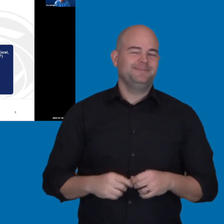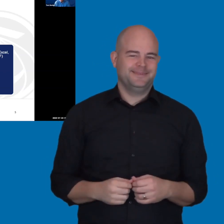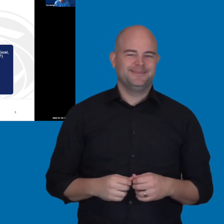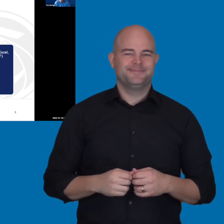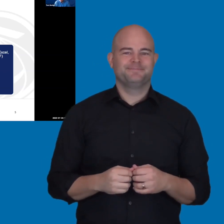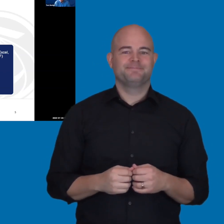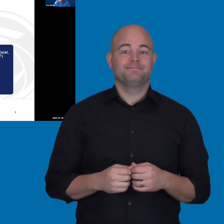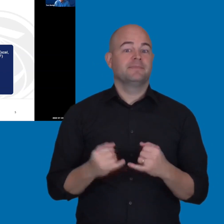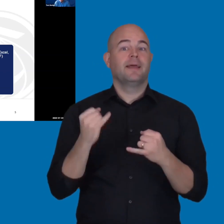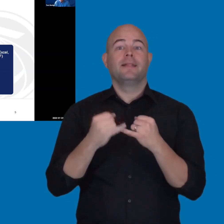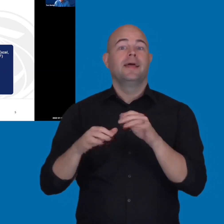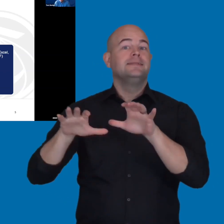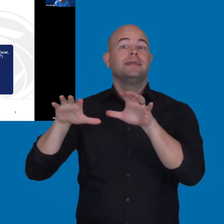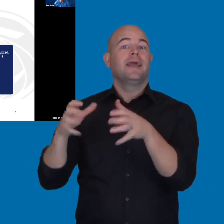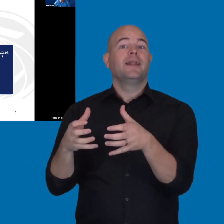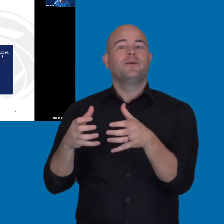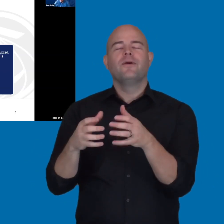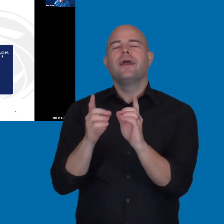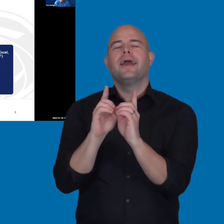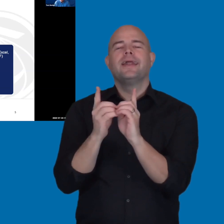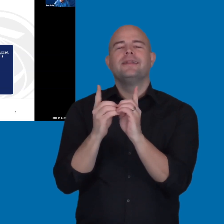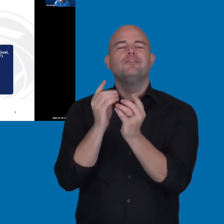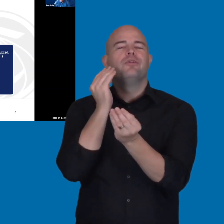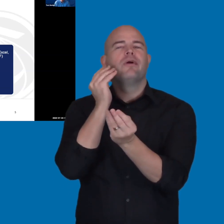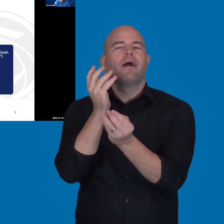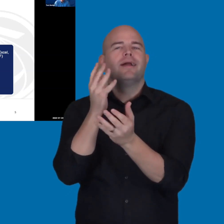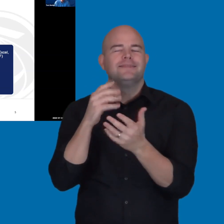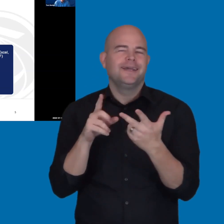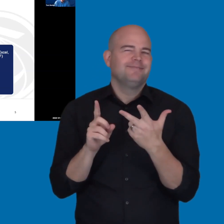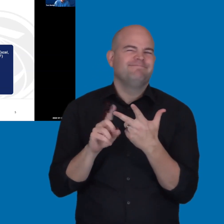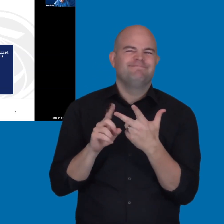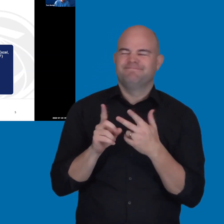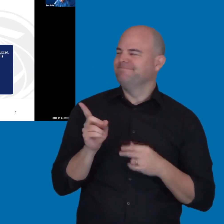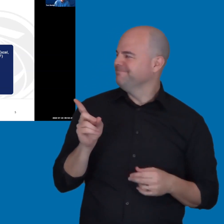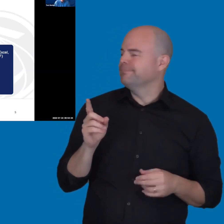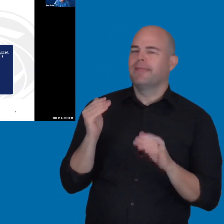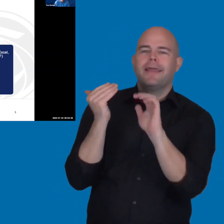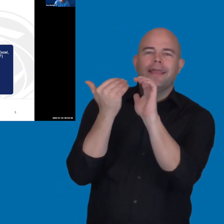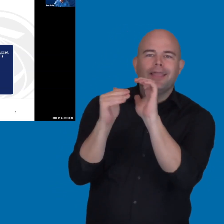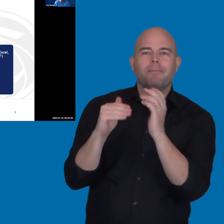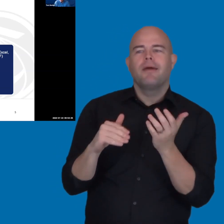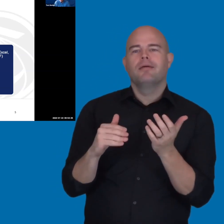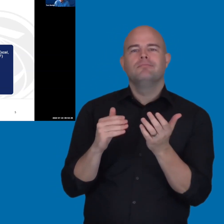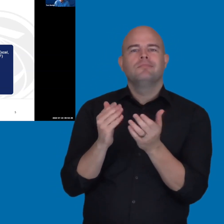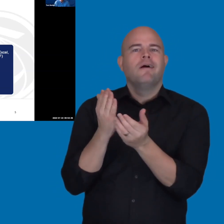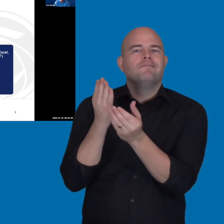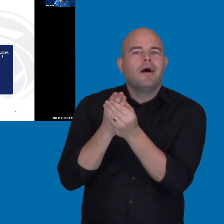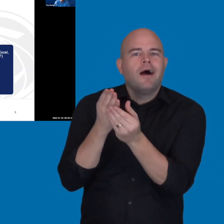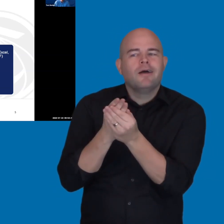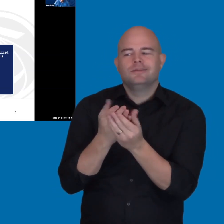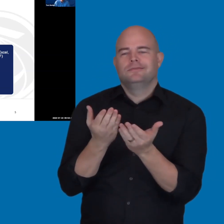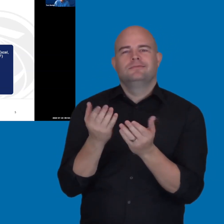And then the last category is digital content where you have email, things like Files, Microsoft Word,